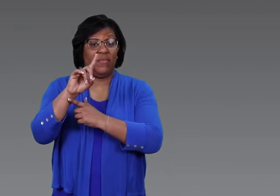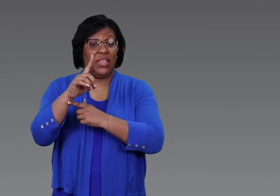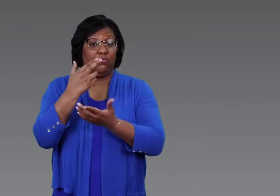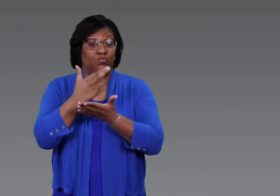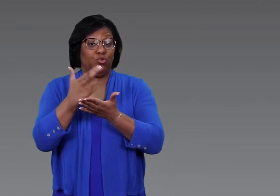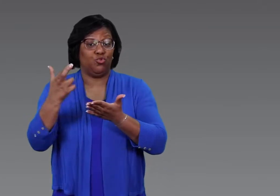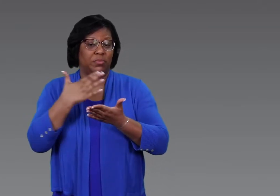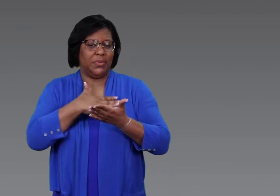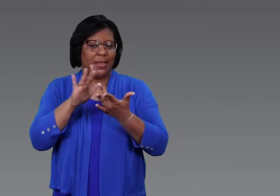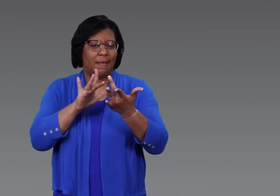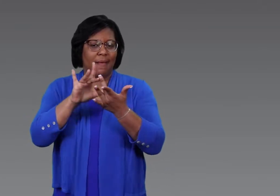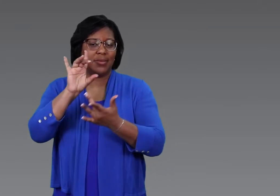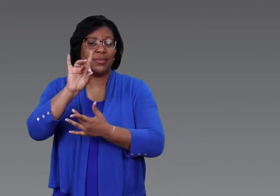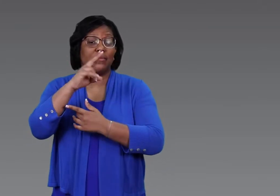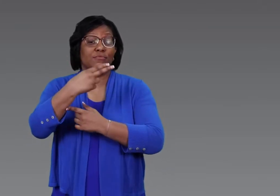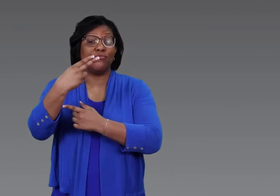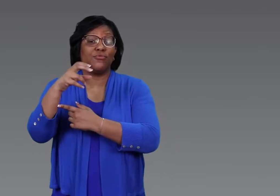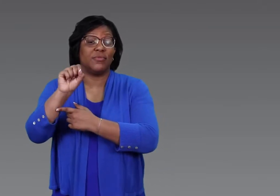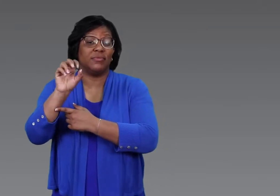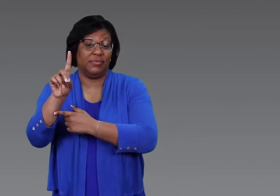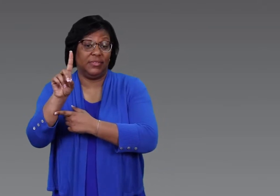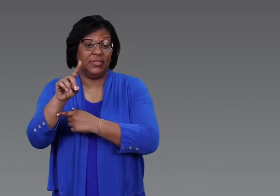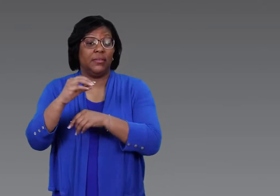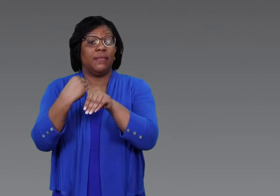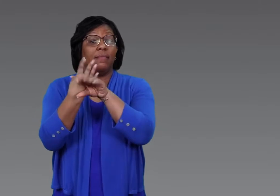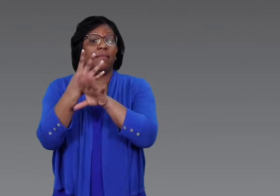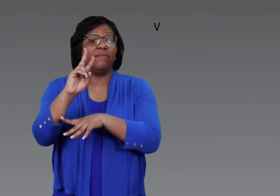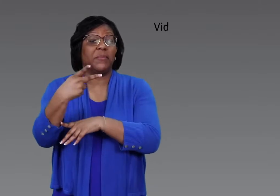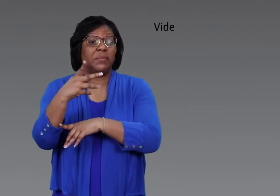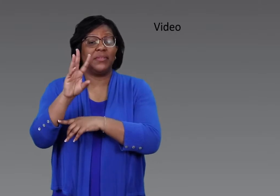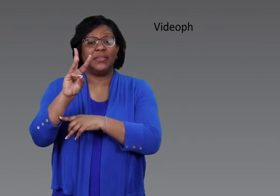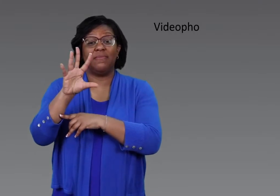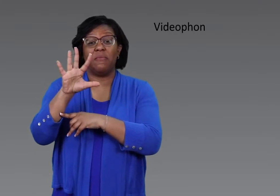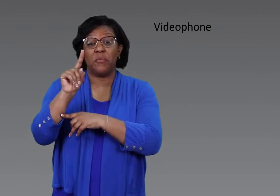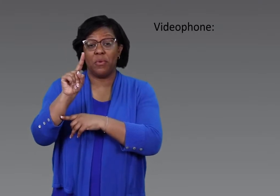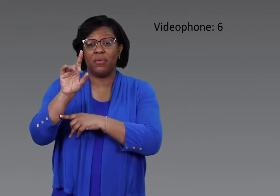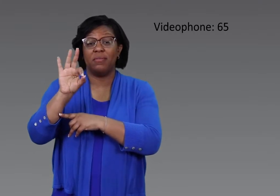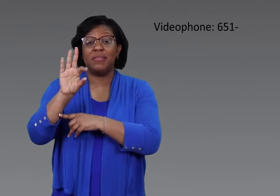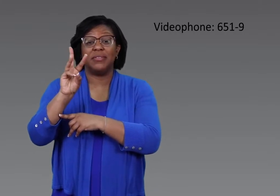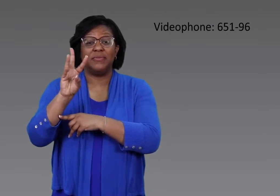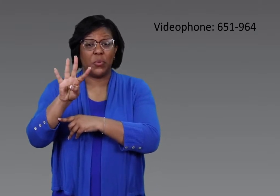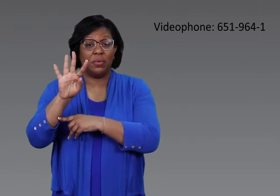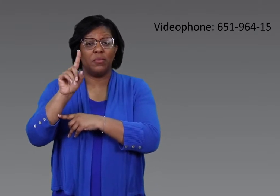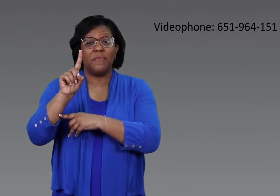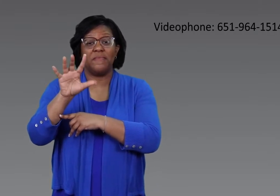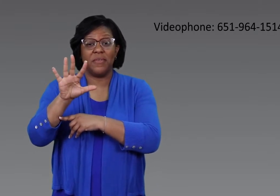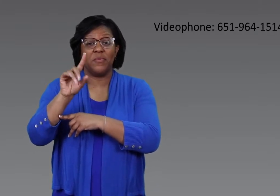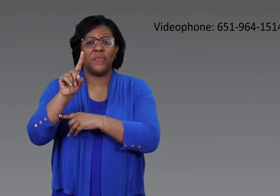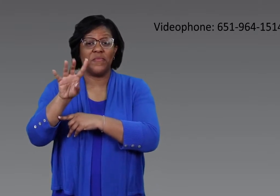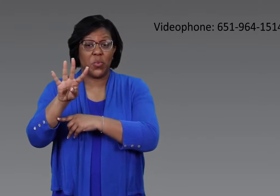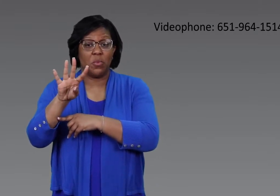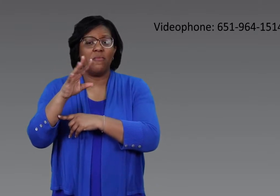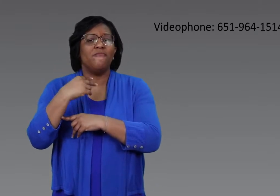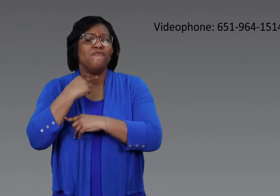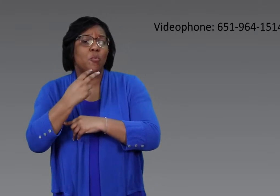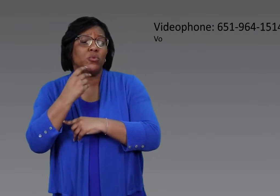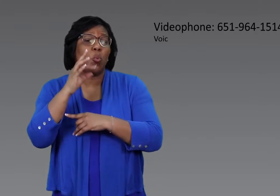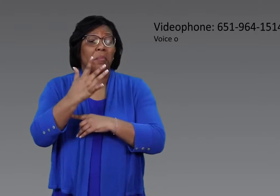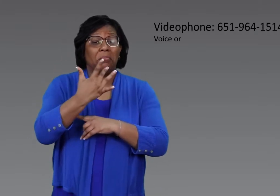Do you have questions about COVID resources? Please contact DHHSD. Videophone at